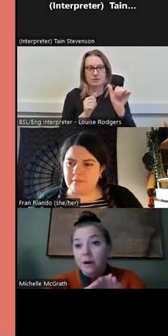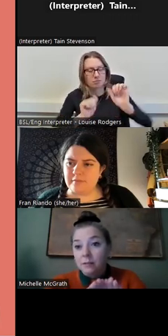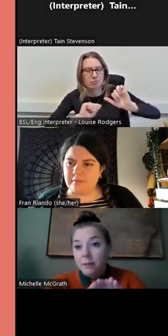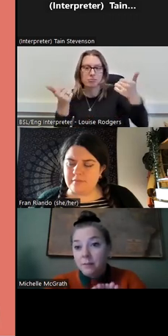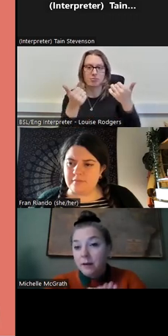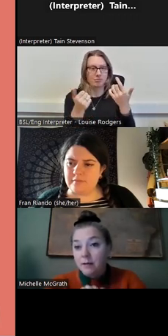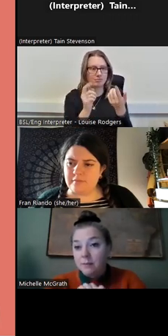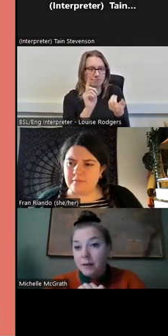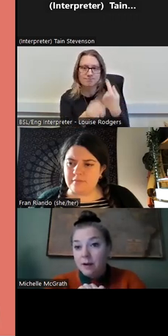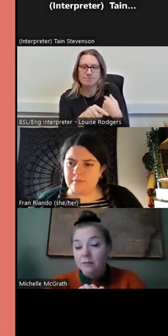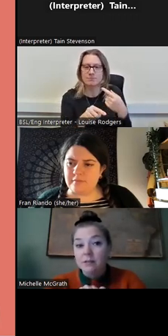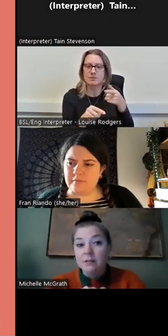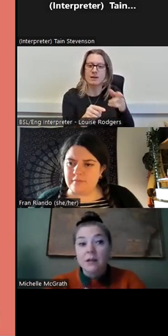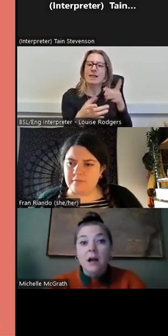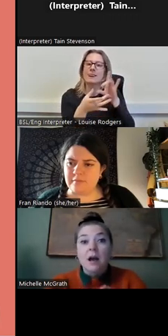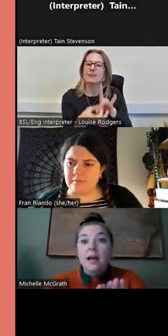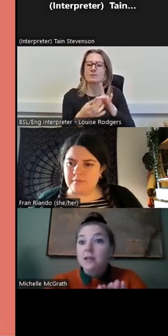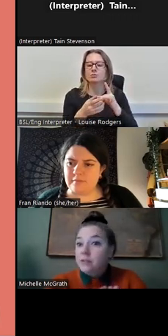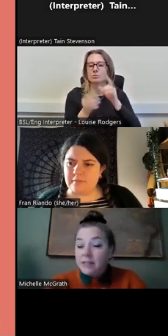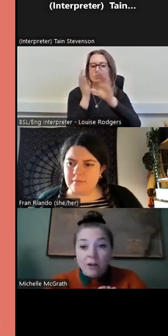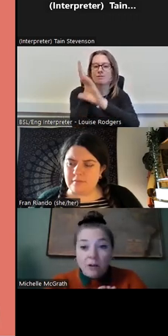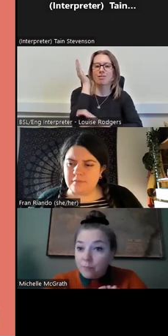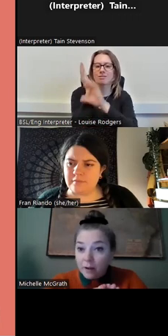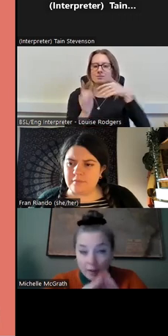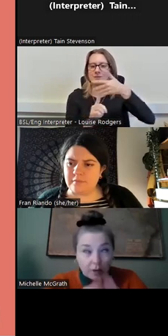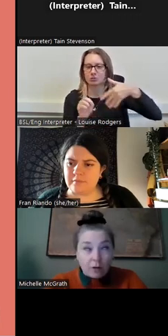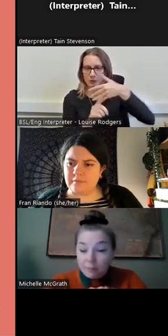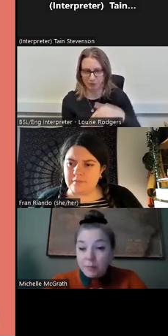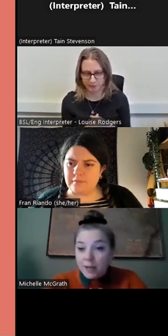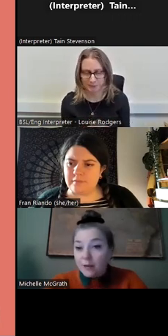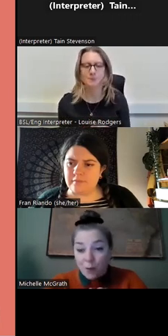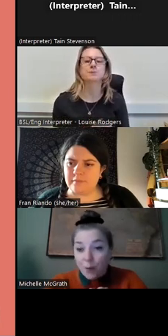asking people about class backgrounds. It’s interesting that a lot of a lot of people get it